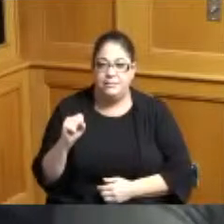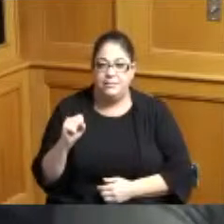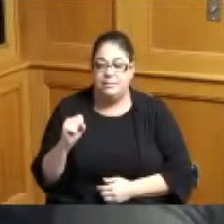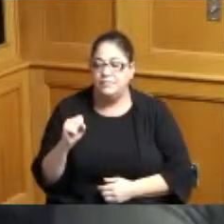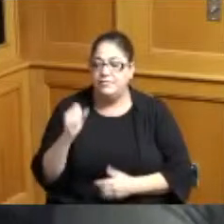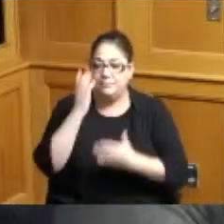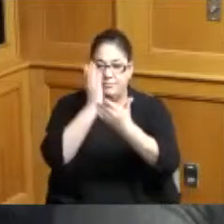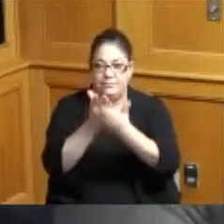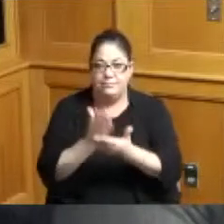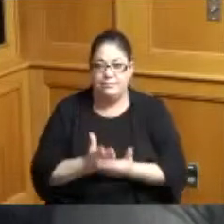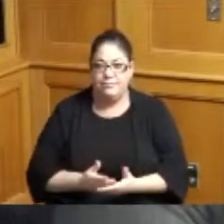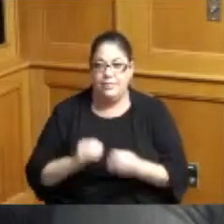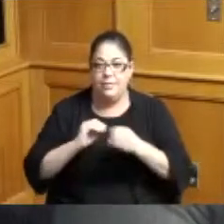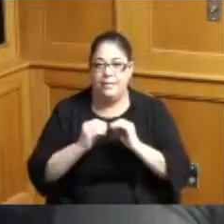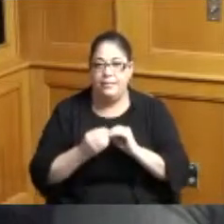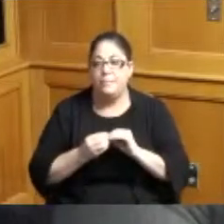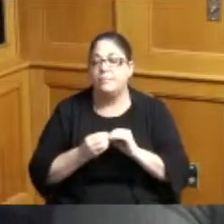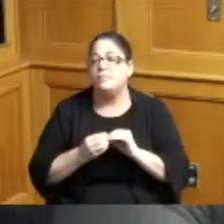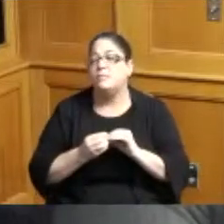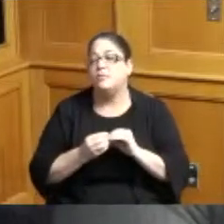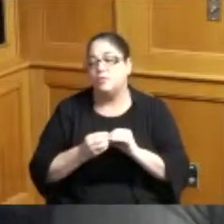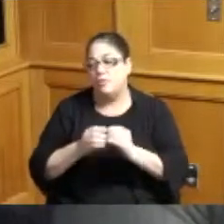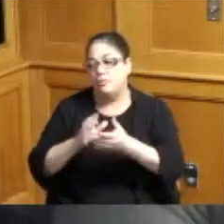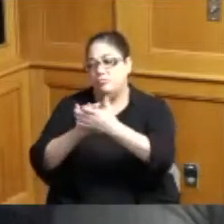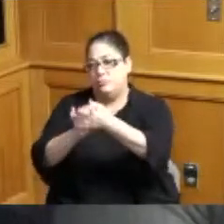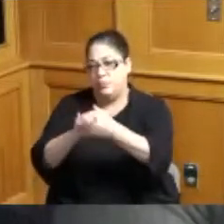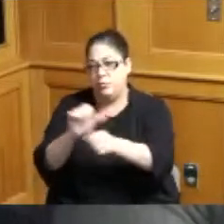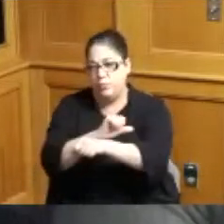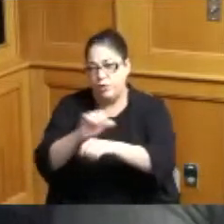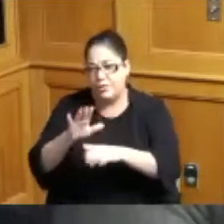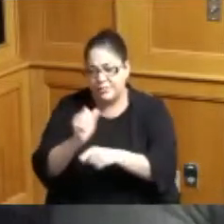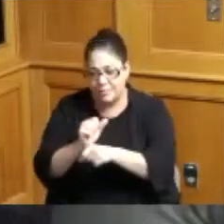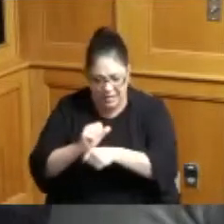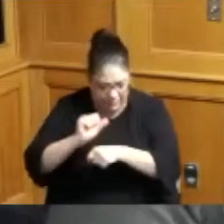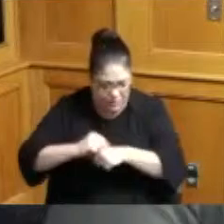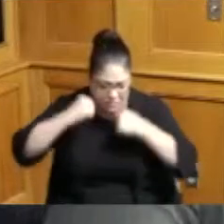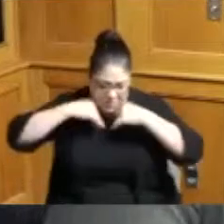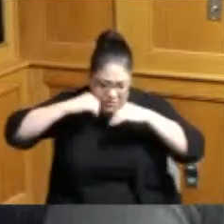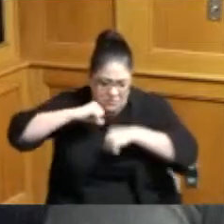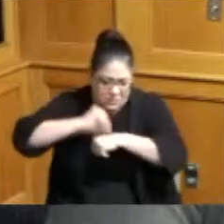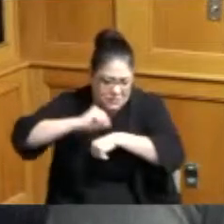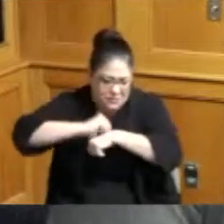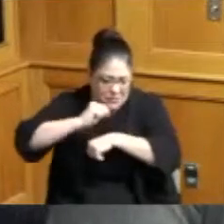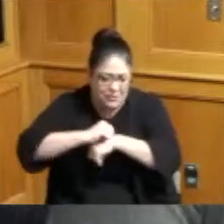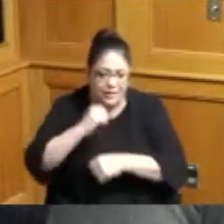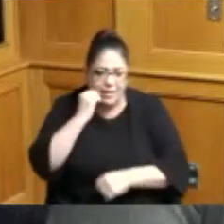have been down there working really really hard to get this project done and ask everybody mark